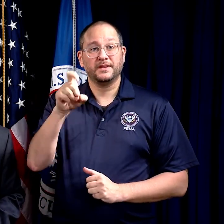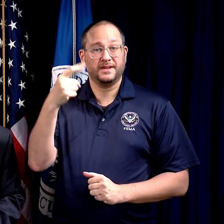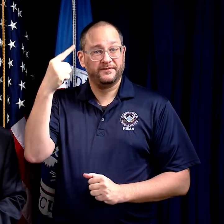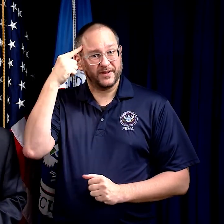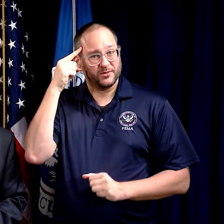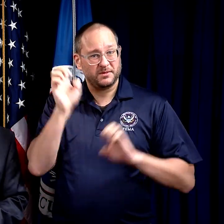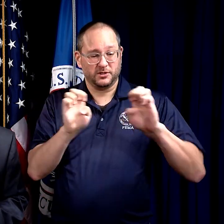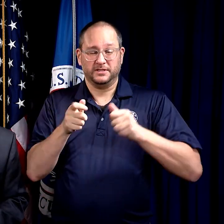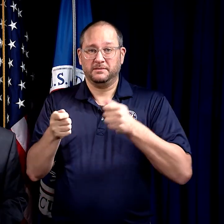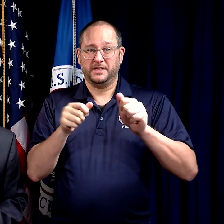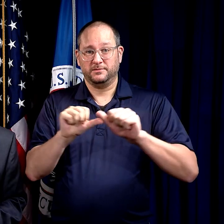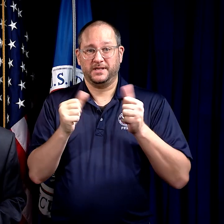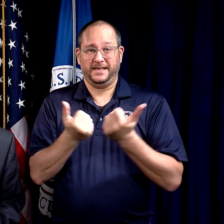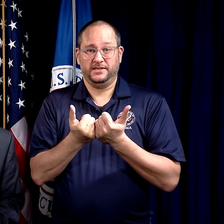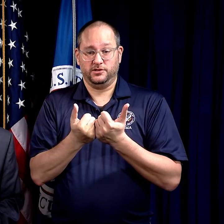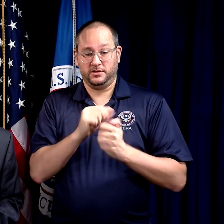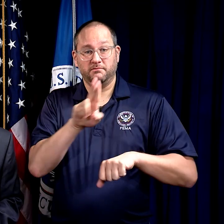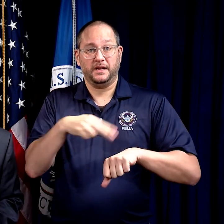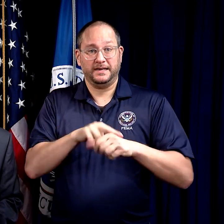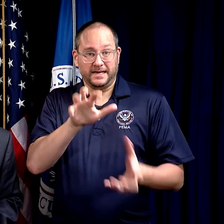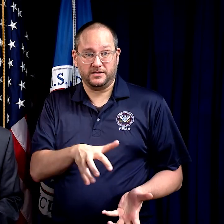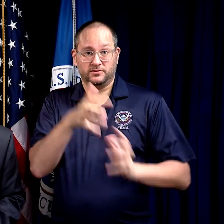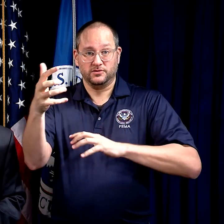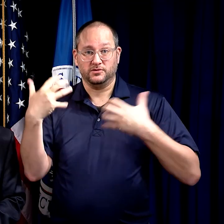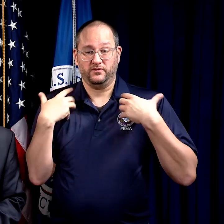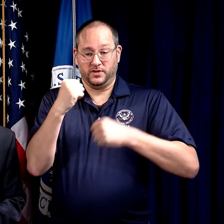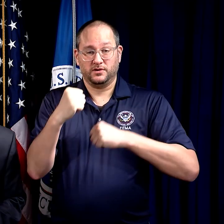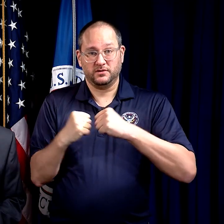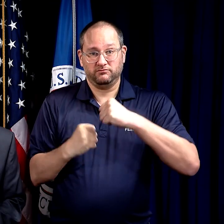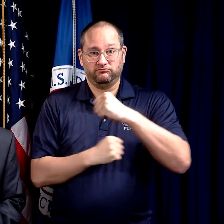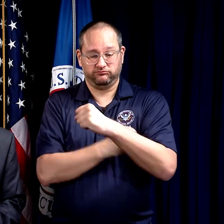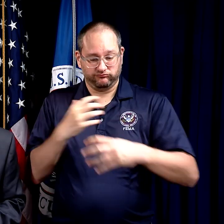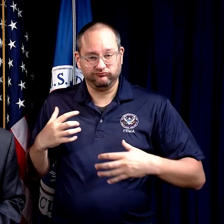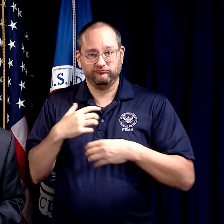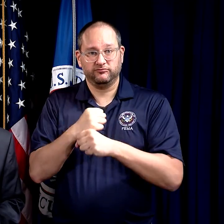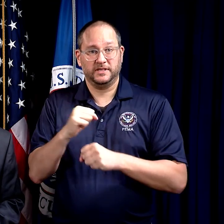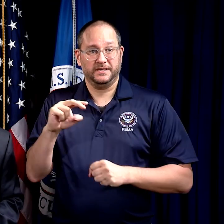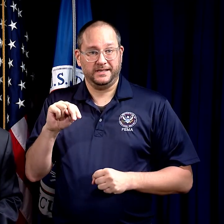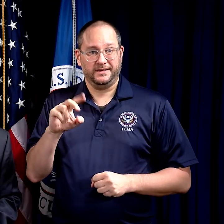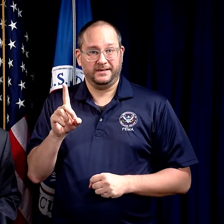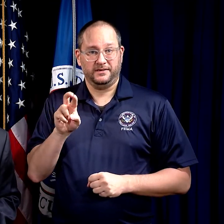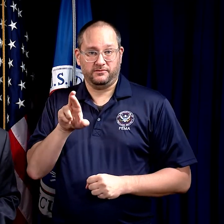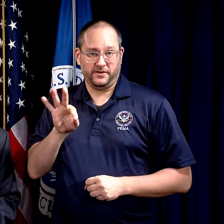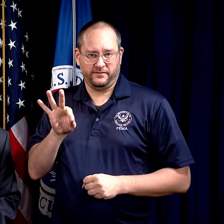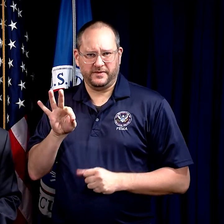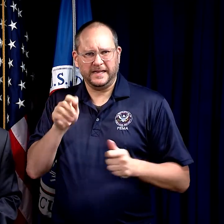The Federal Emergency Management Agency’s National Disaster Recovery Framework (NDRF)